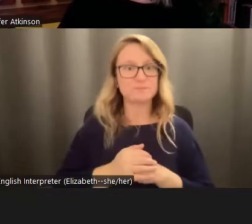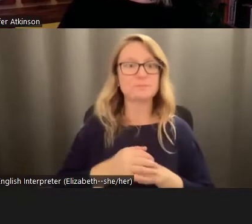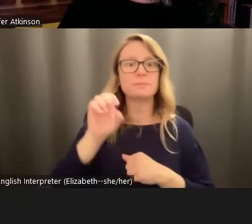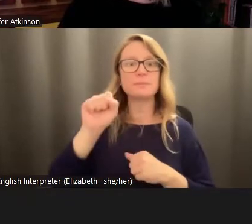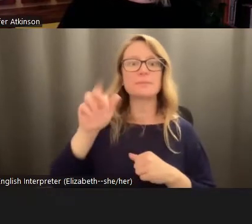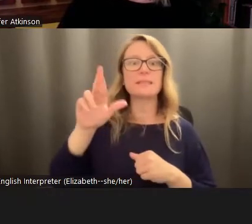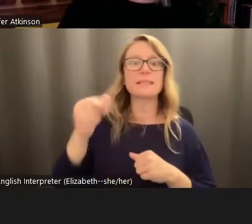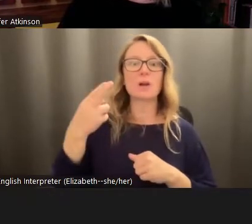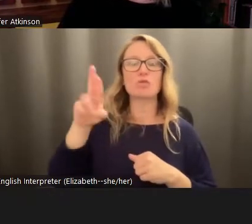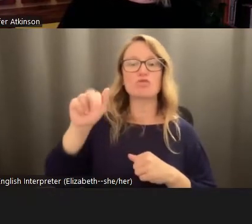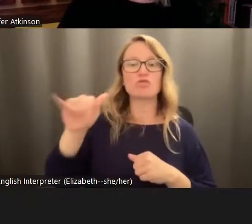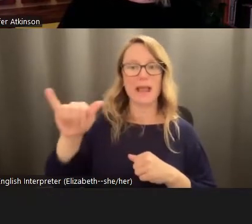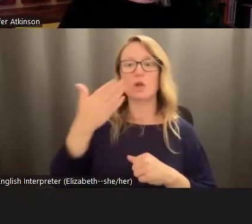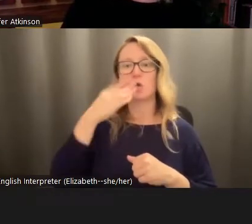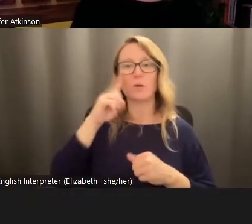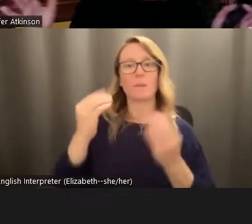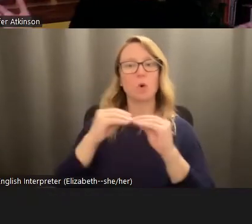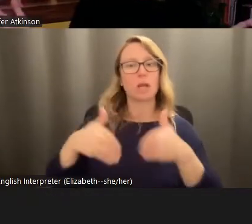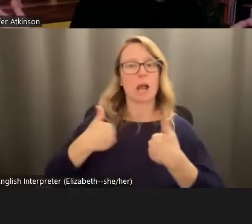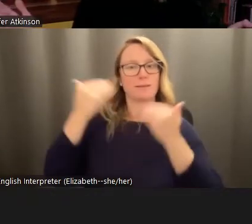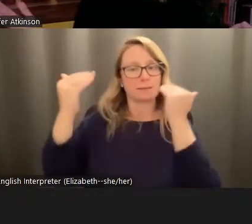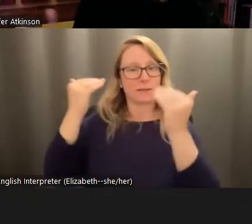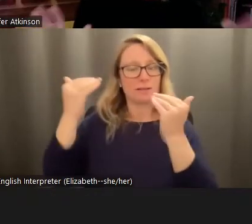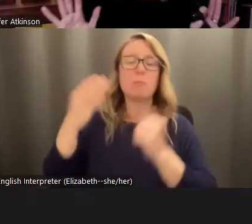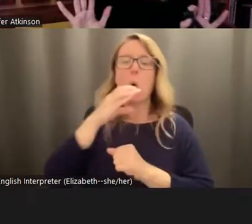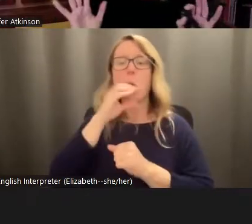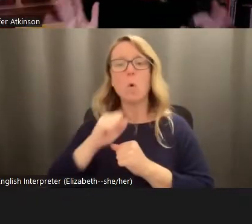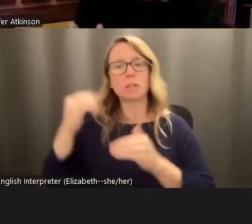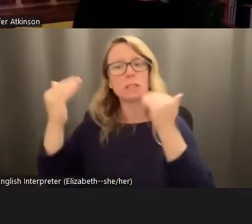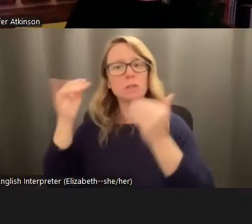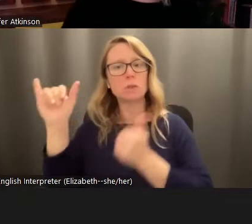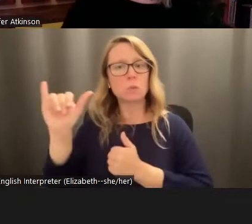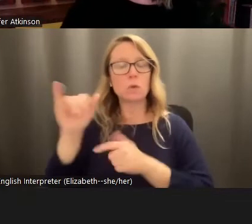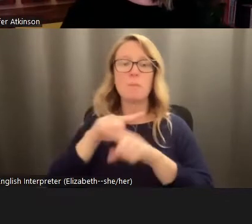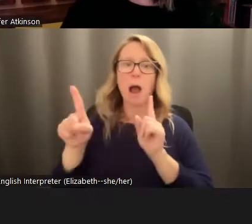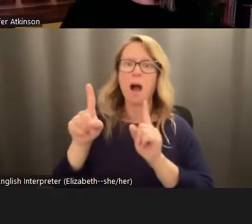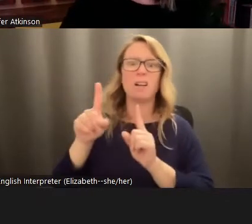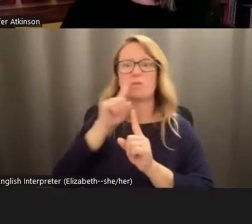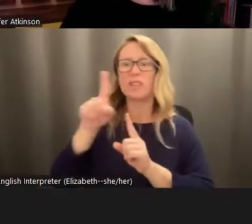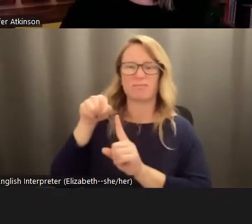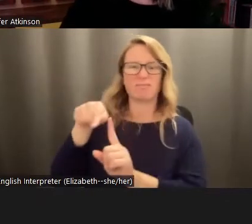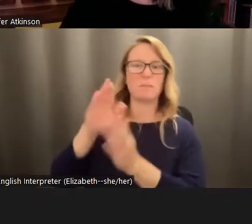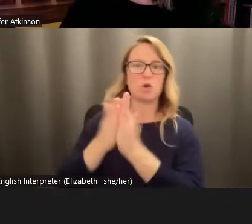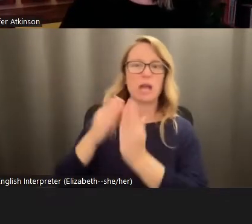also good for I think younger adults but also older adults. It I mean, it is a deeply academic book. It's just written to be